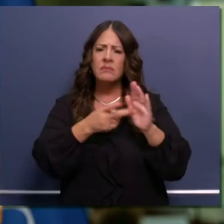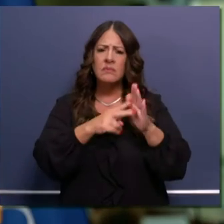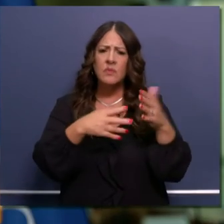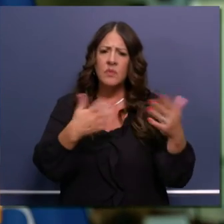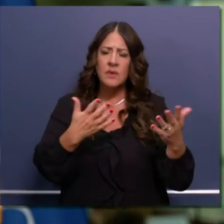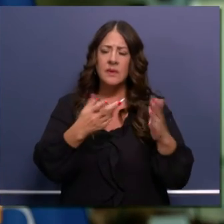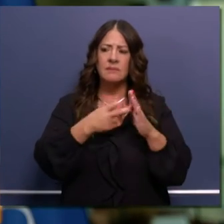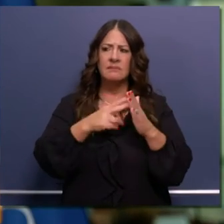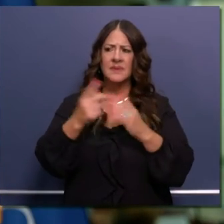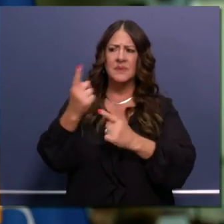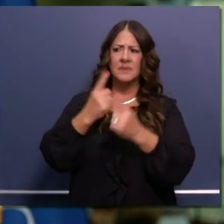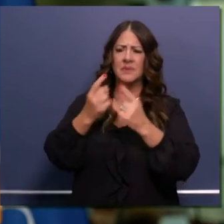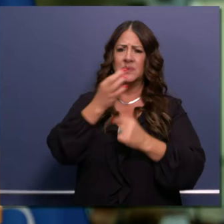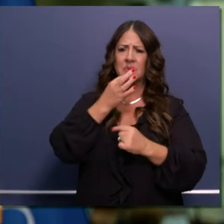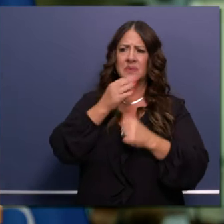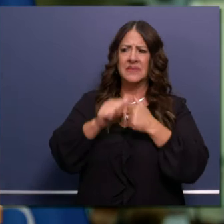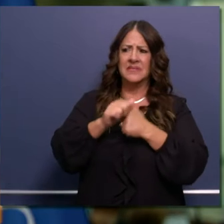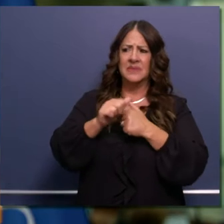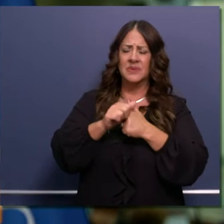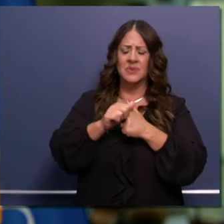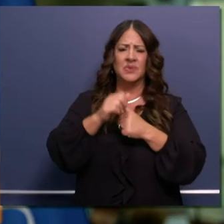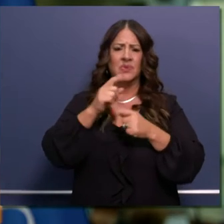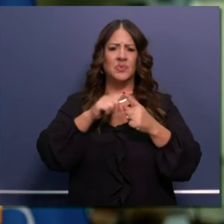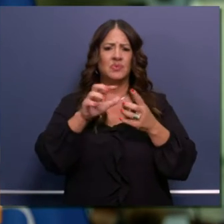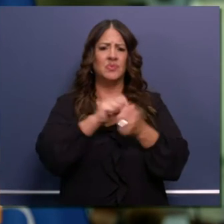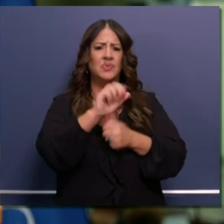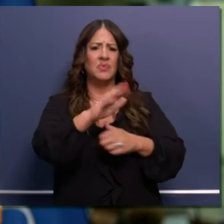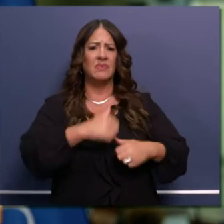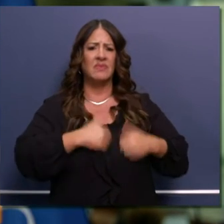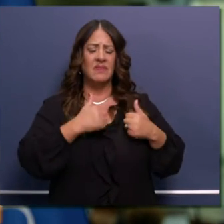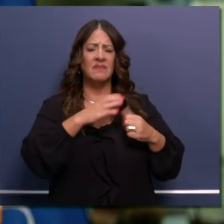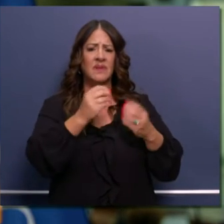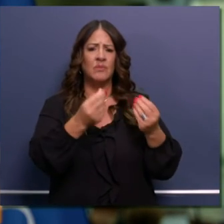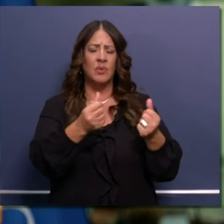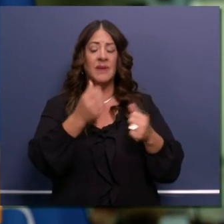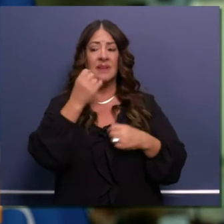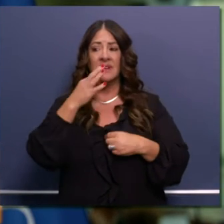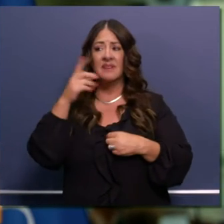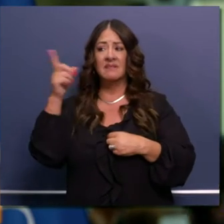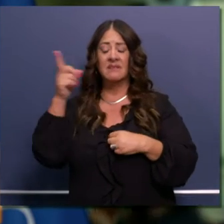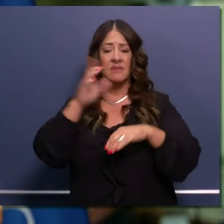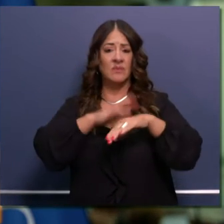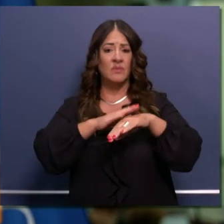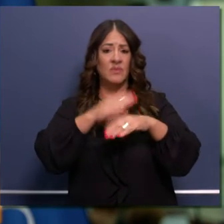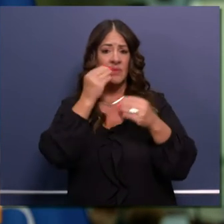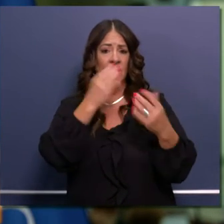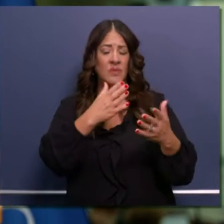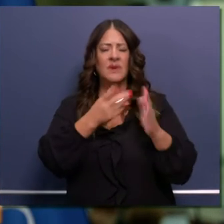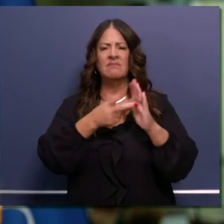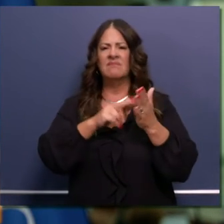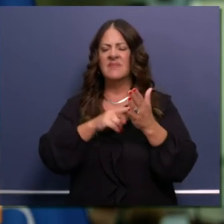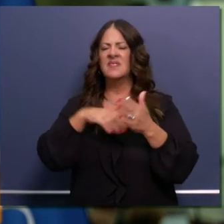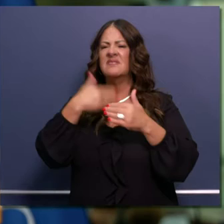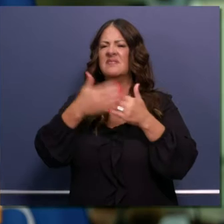impending danger to life or property. If a warning is given assume an evacuation order, will follow